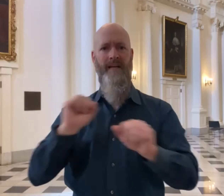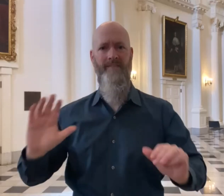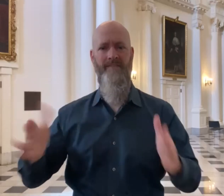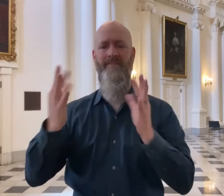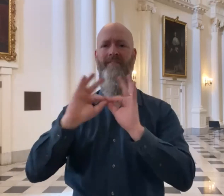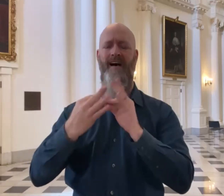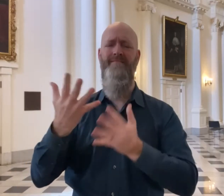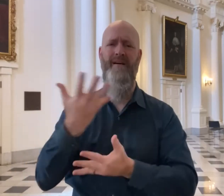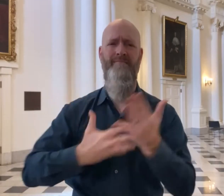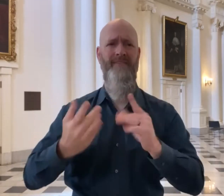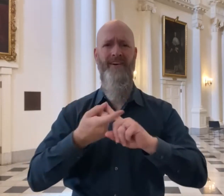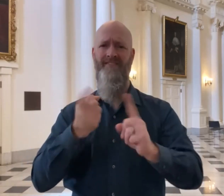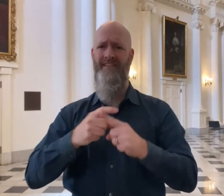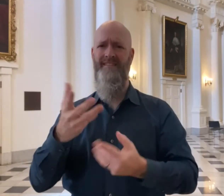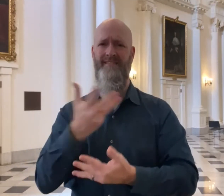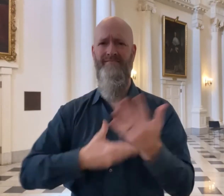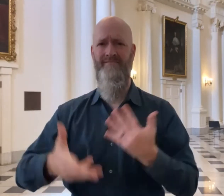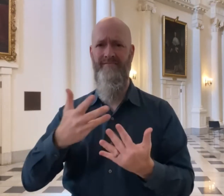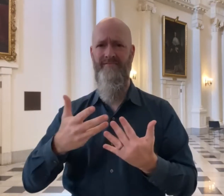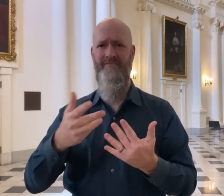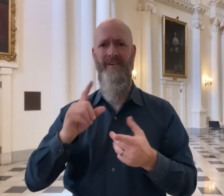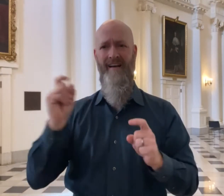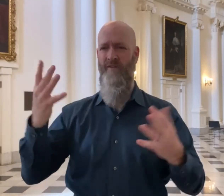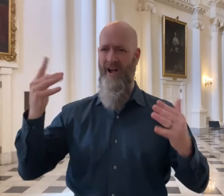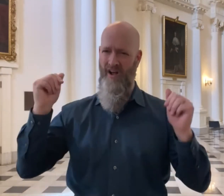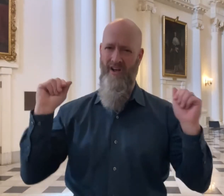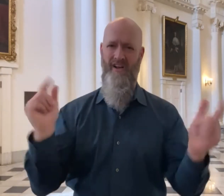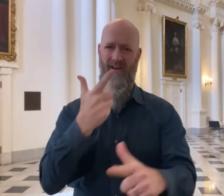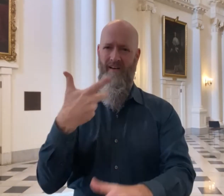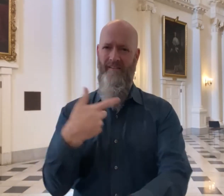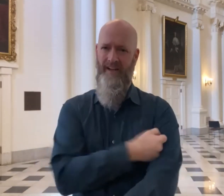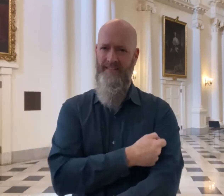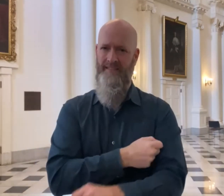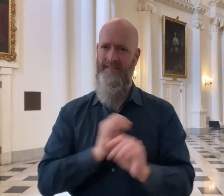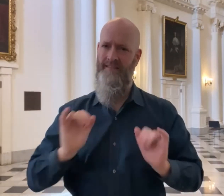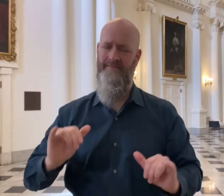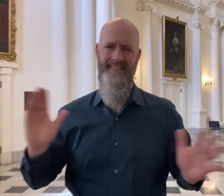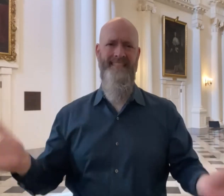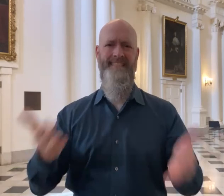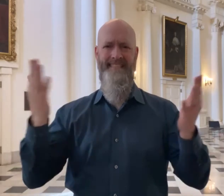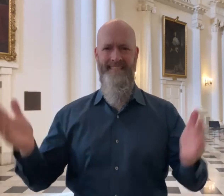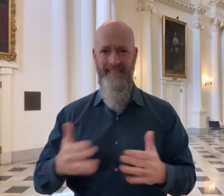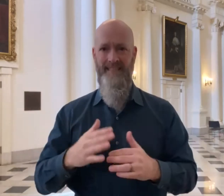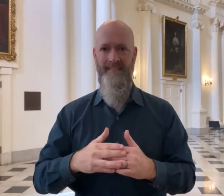saving lives, protecting our families, and hanging out with friends. We all play a big role in this and the day will come much sooner.